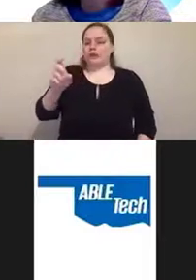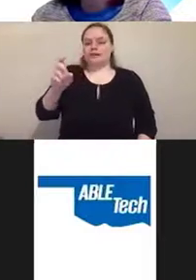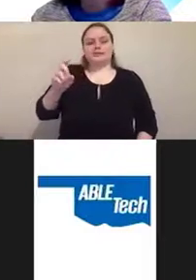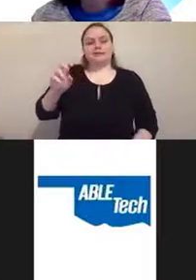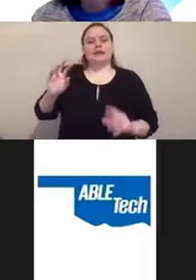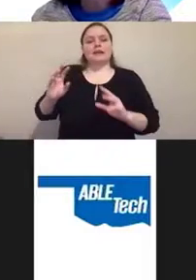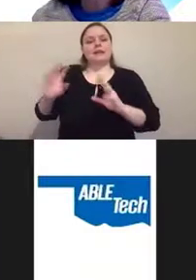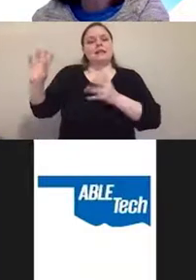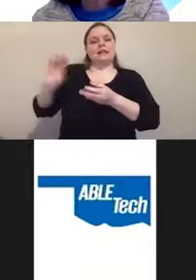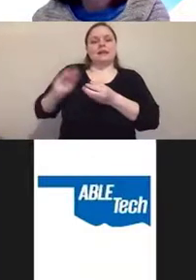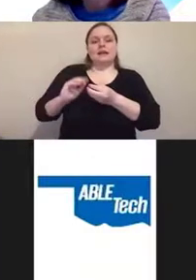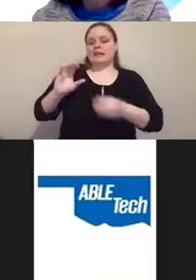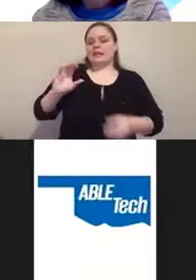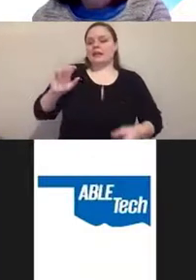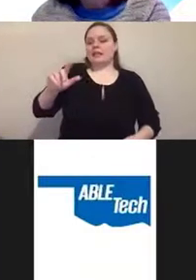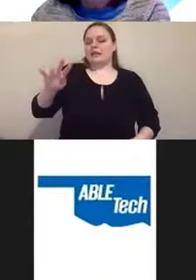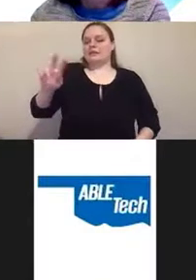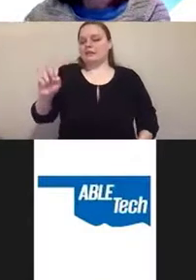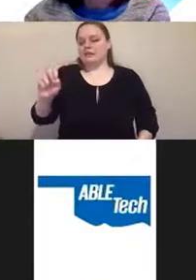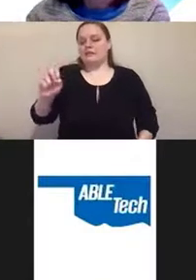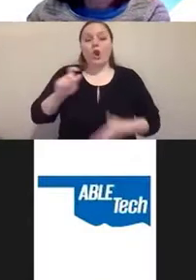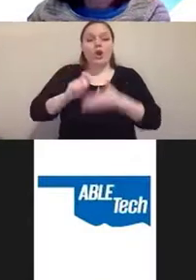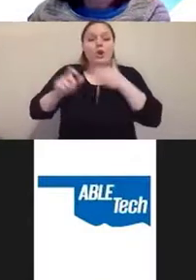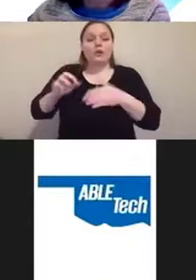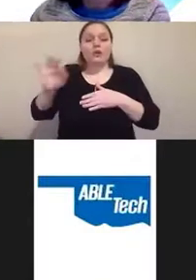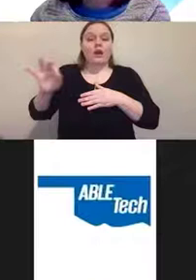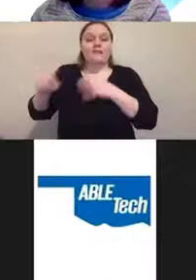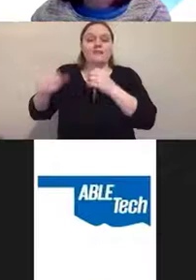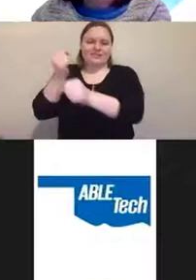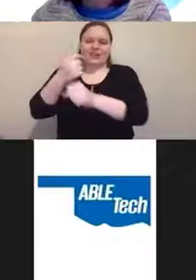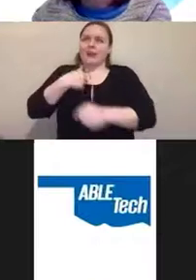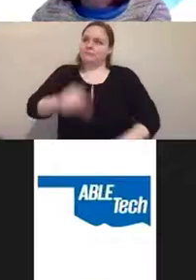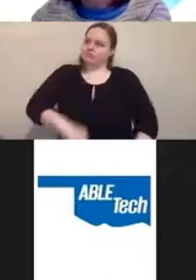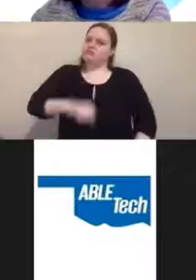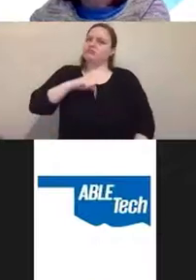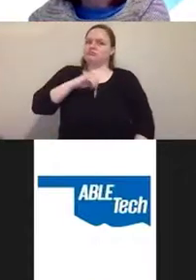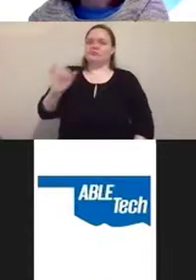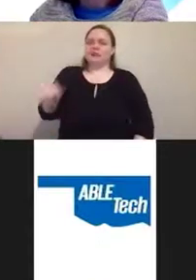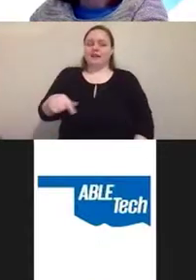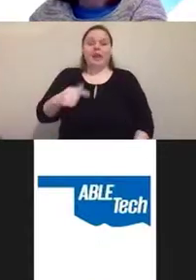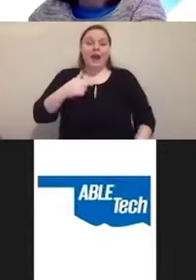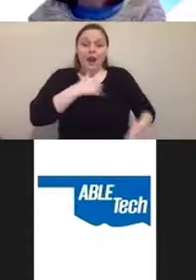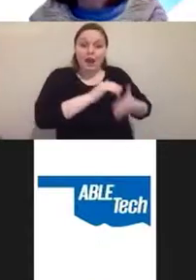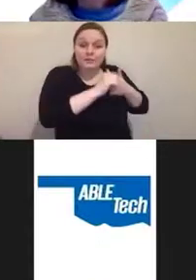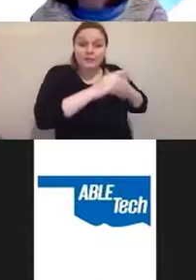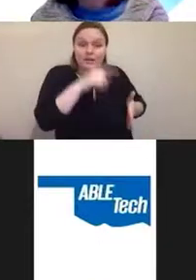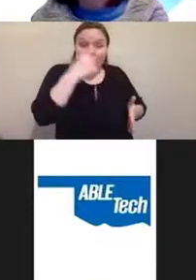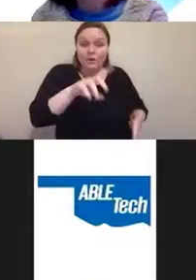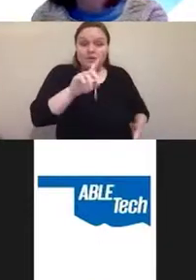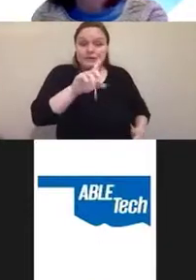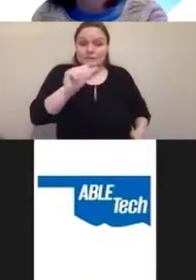which I'm quite proud of. I am the leader of the disability at VMware Employee Resource